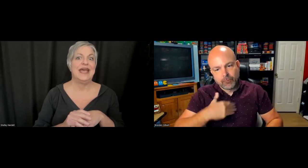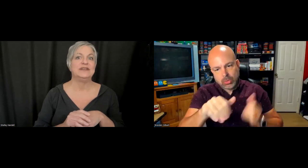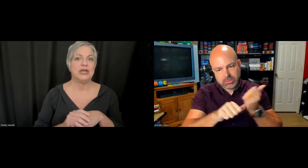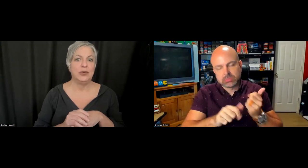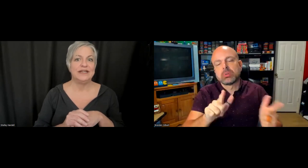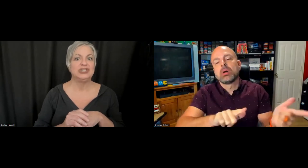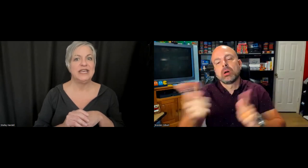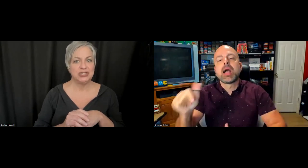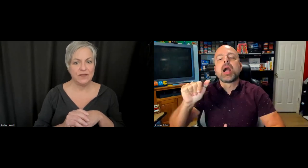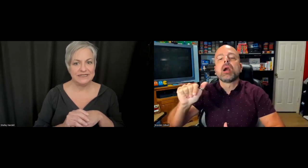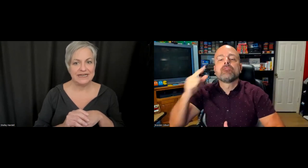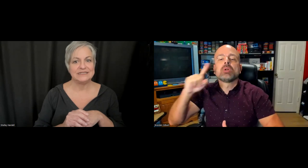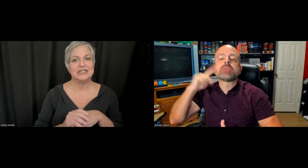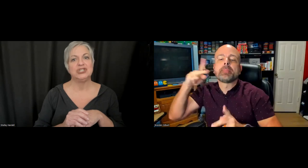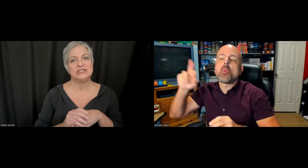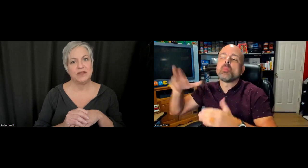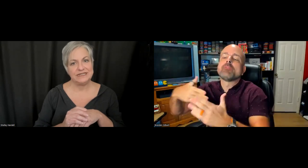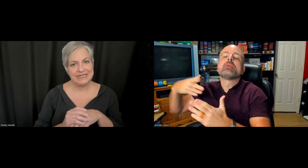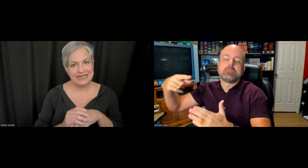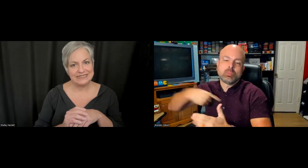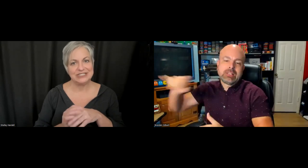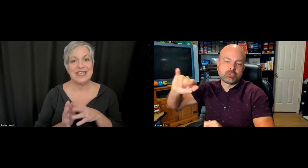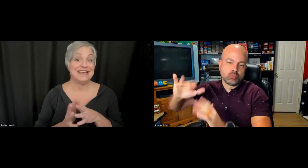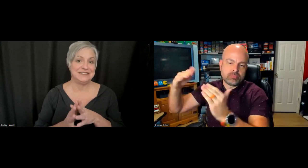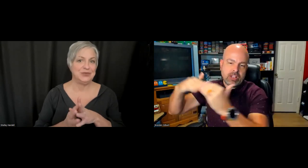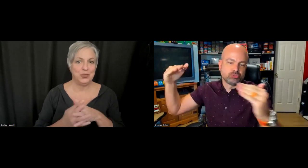having to go in and change and adjust all these settings, as we